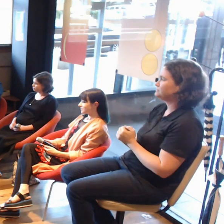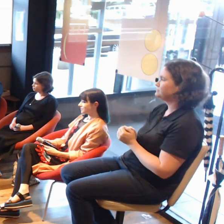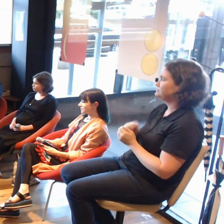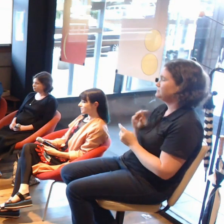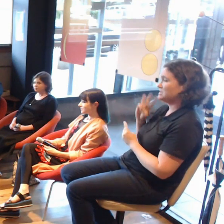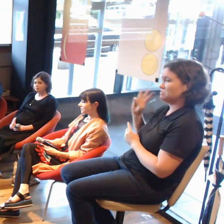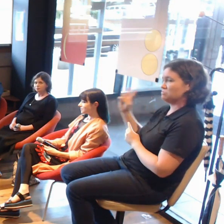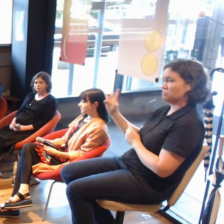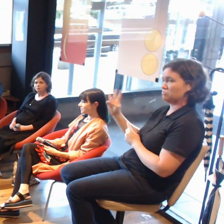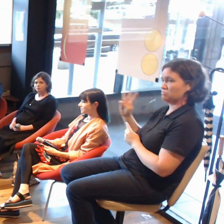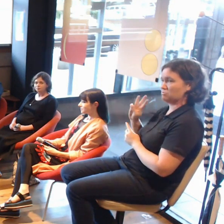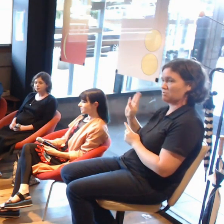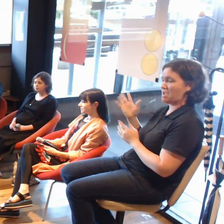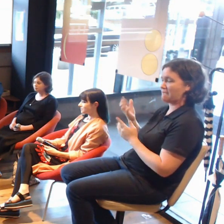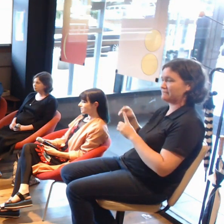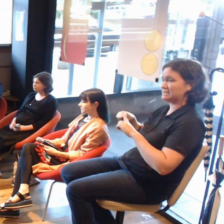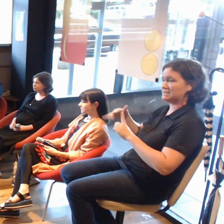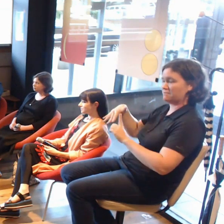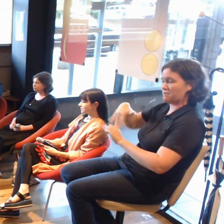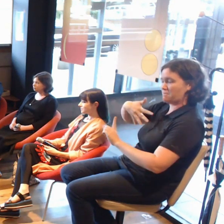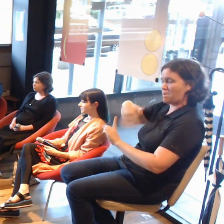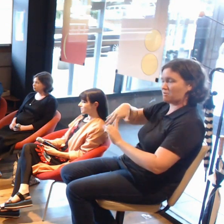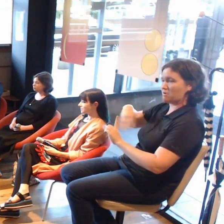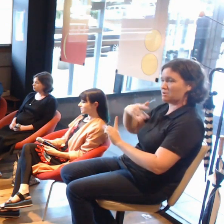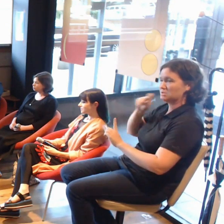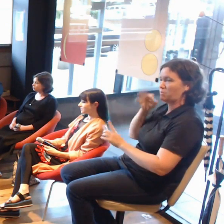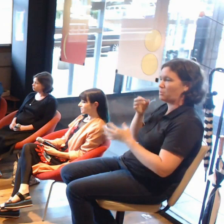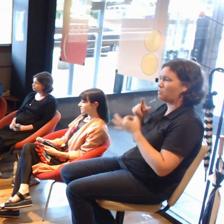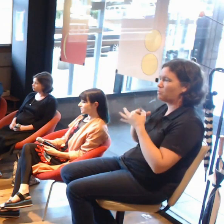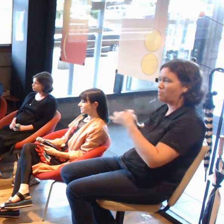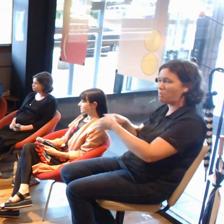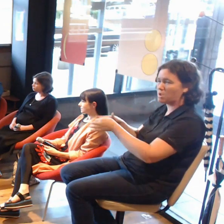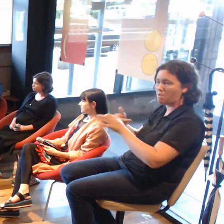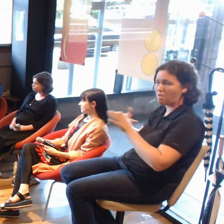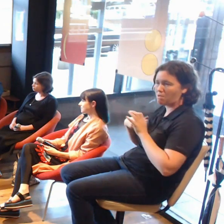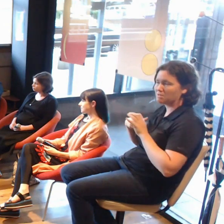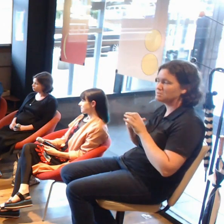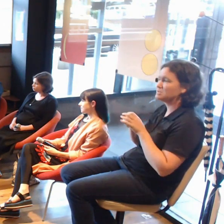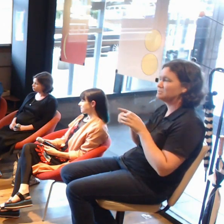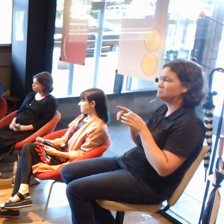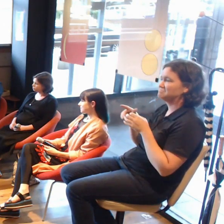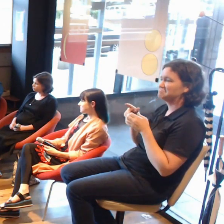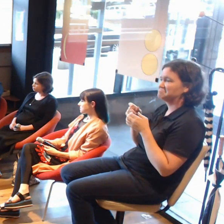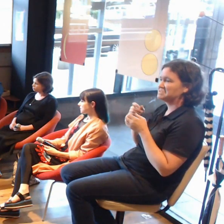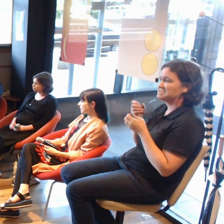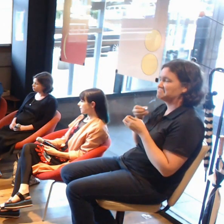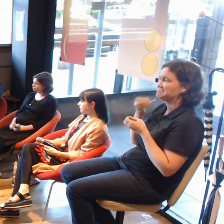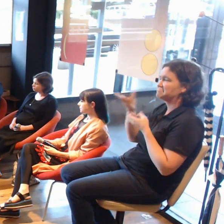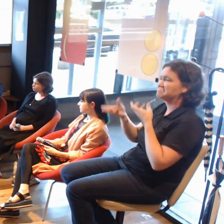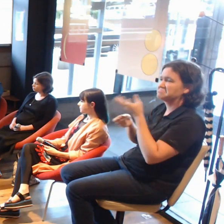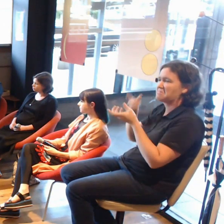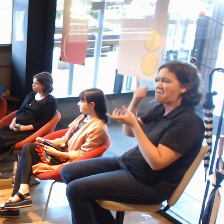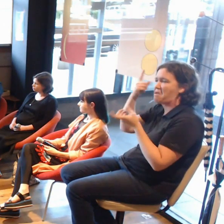and we will give them some questions and see what can come out with it, and then we hope you will stick around afterwards